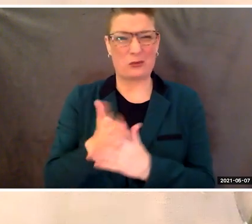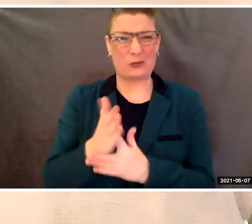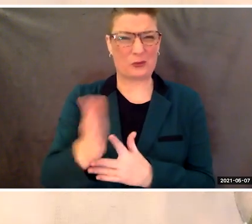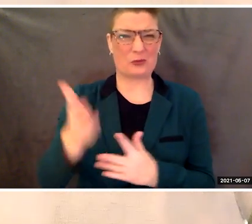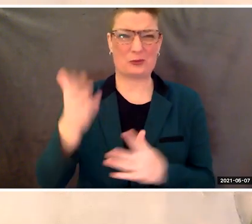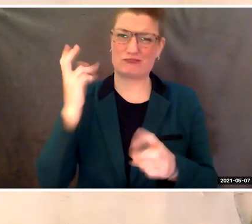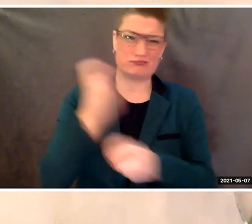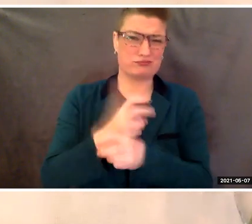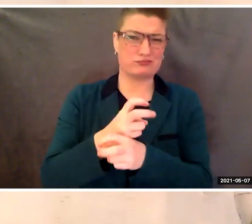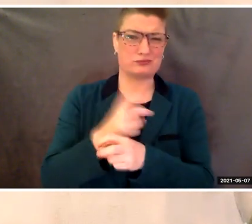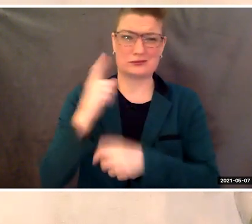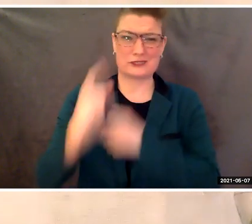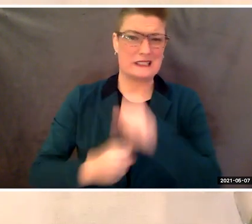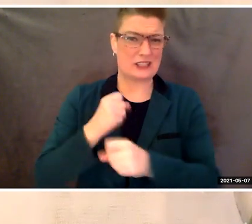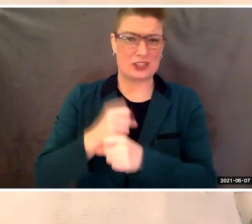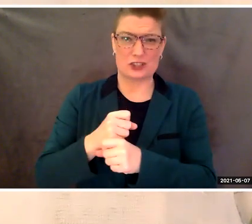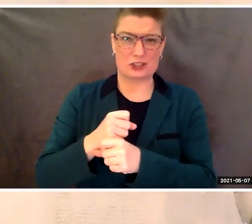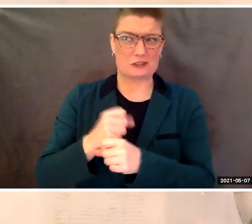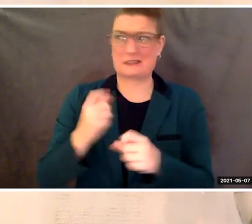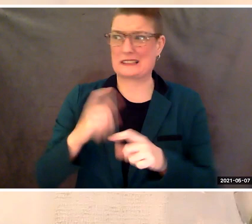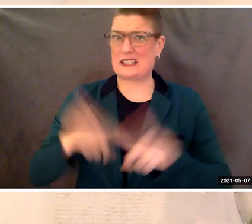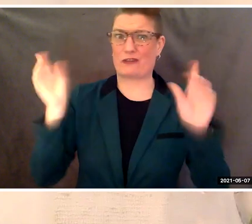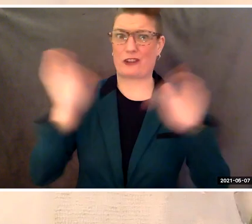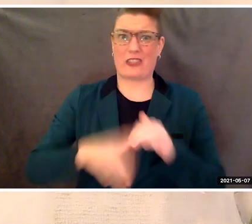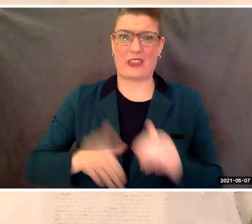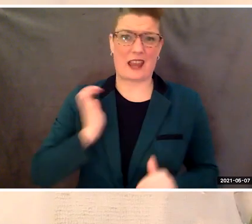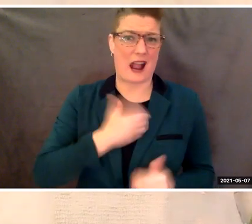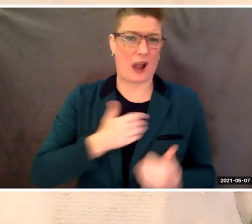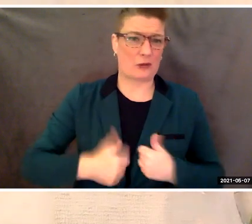like no other time in our lives.